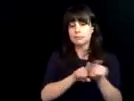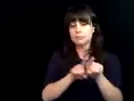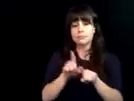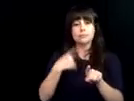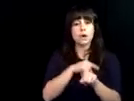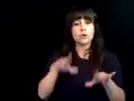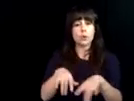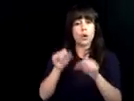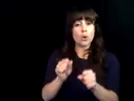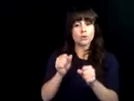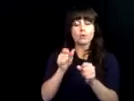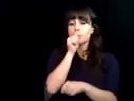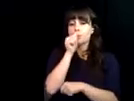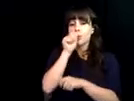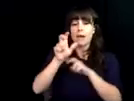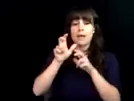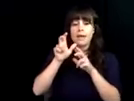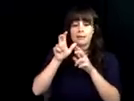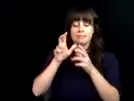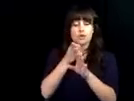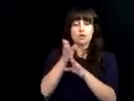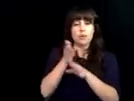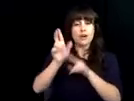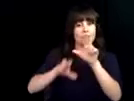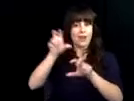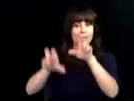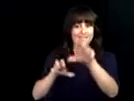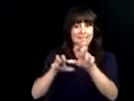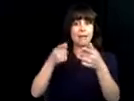about the organization, available positions, and the hiring process. We